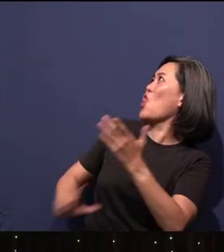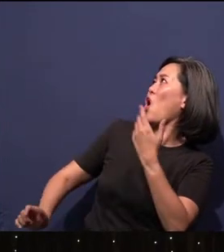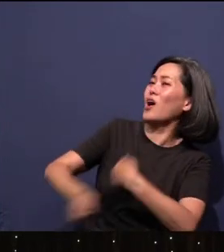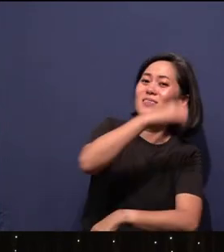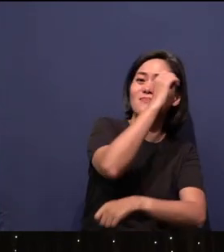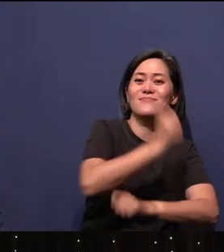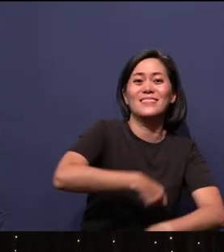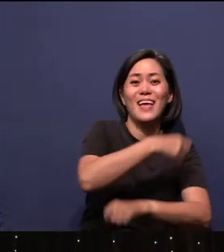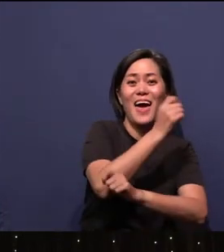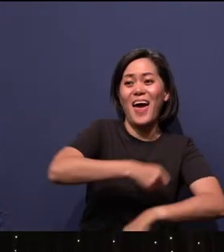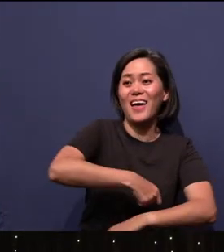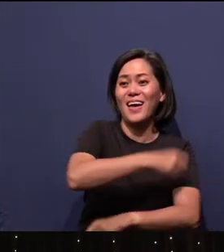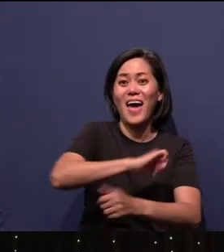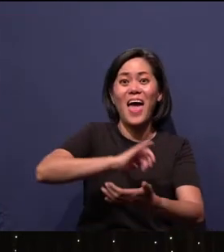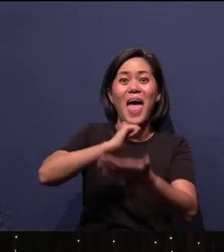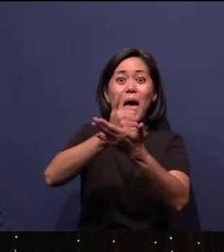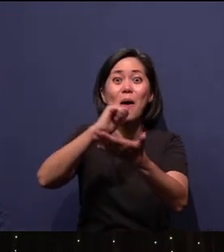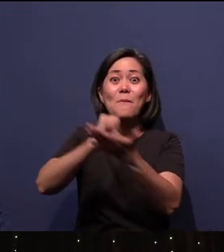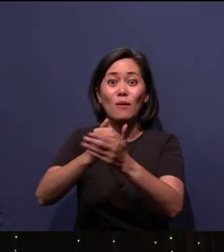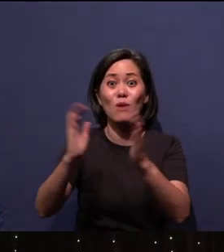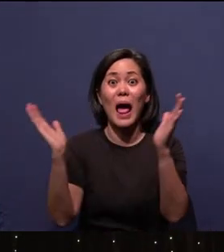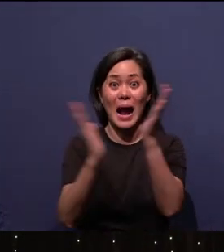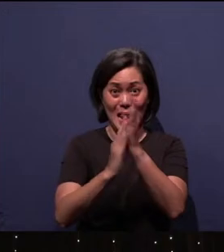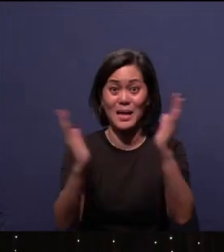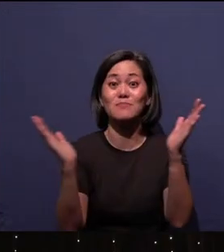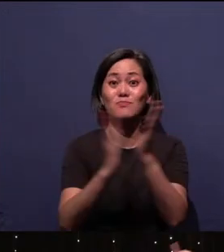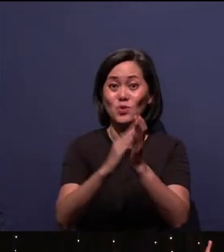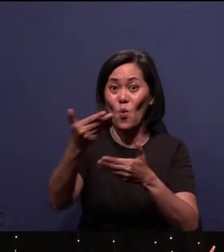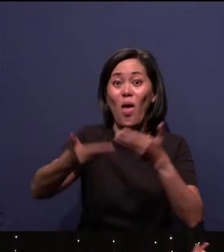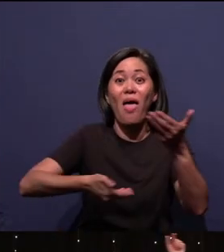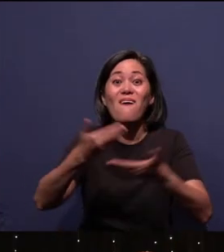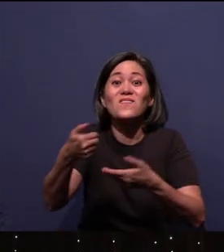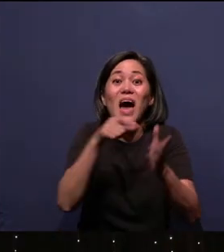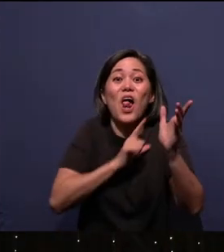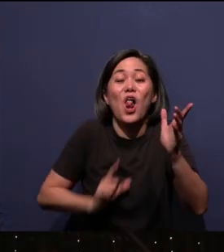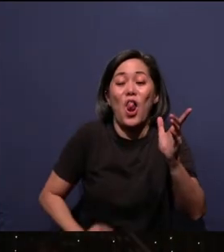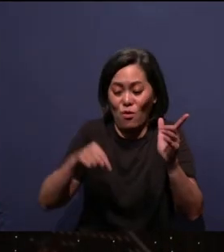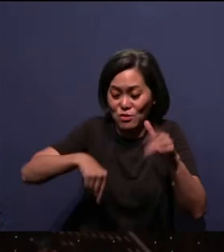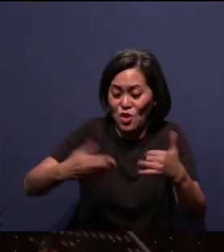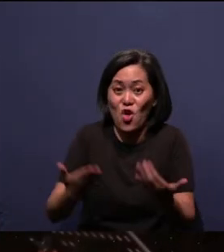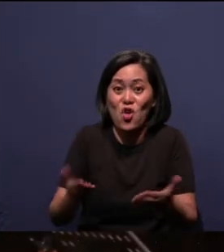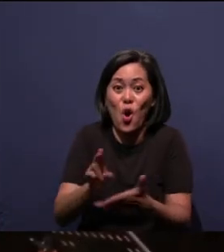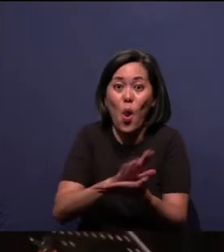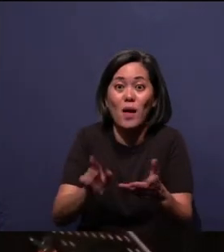Amen. Come, let's clap our hands as we invite the Lord into this holy place this morning.